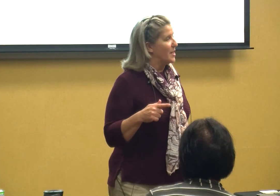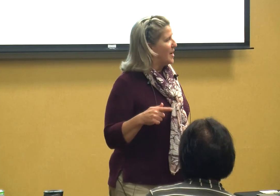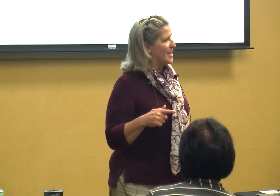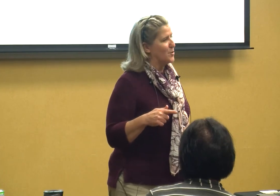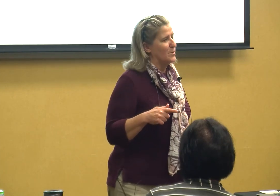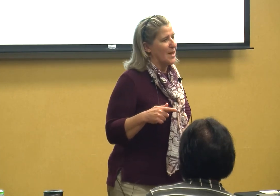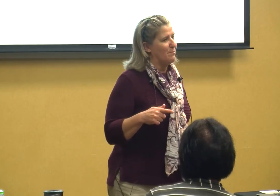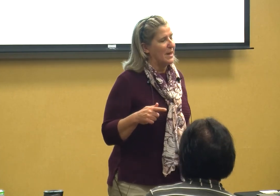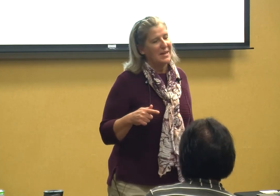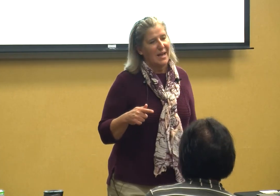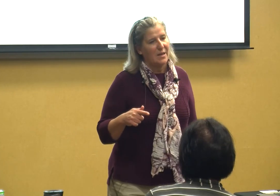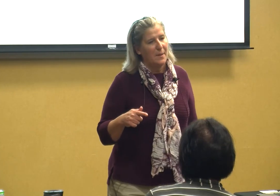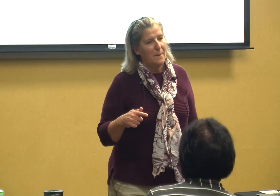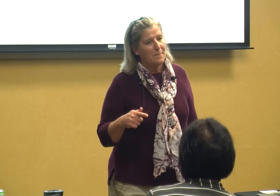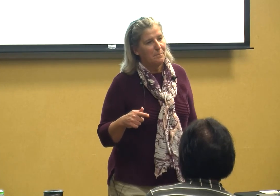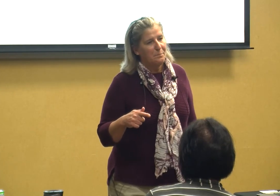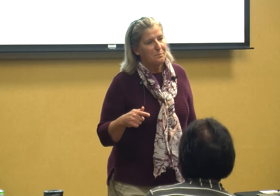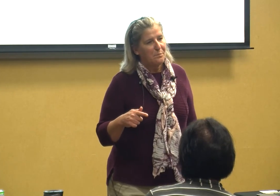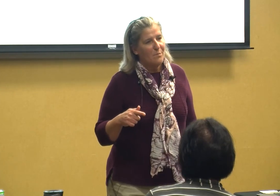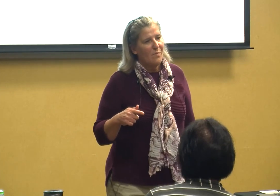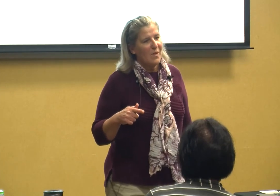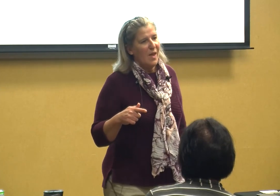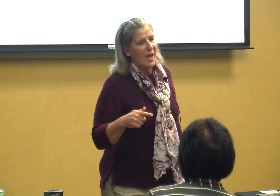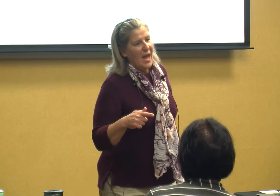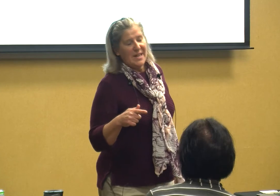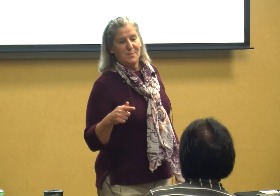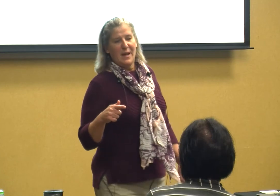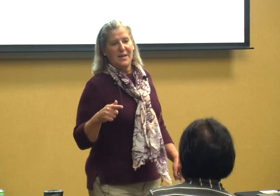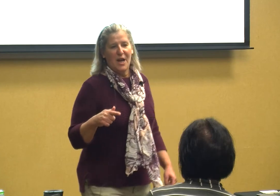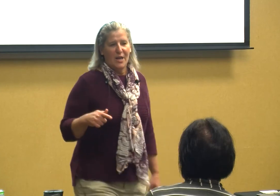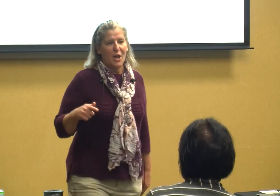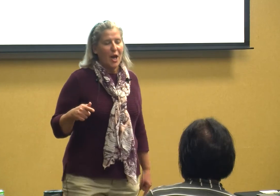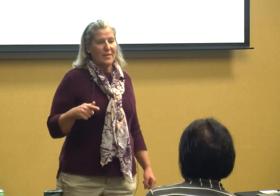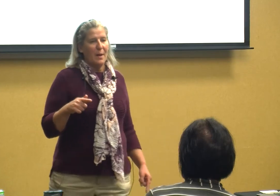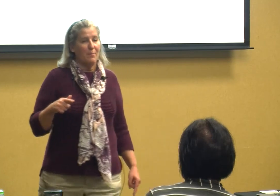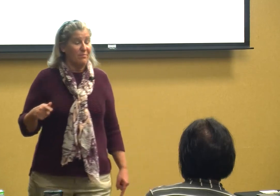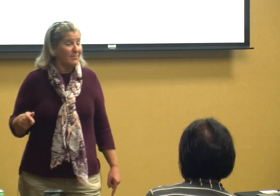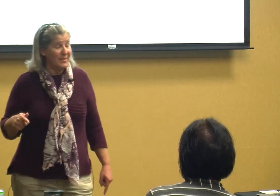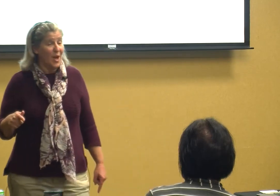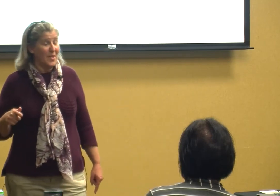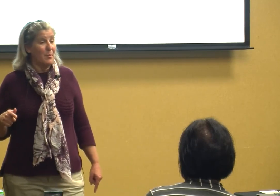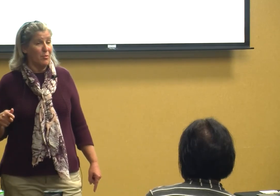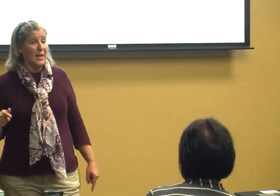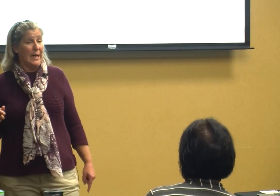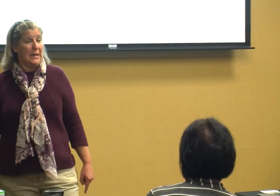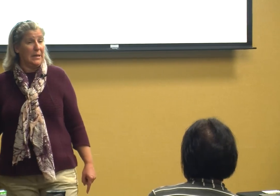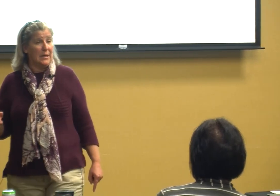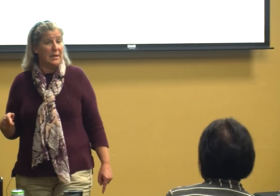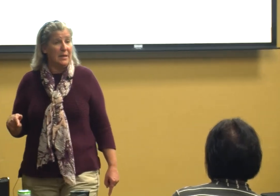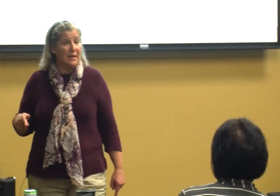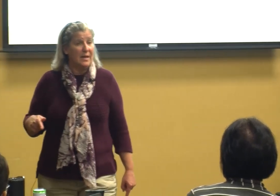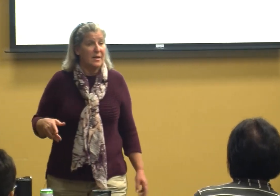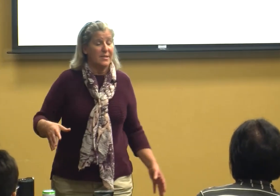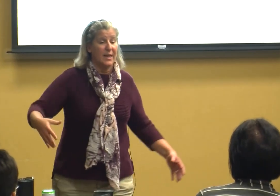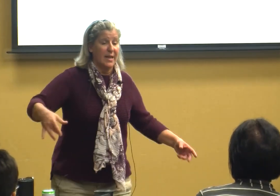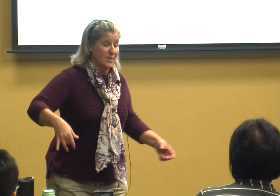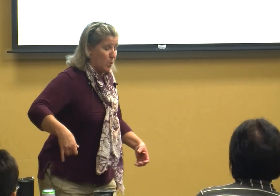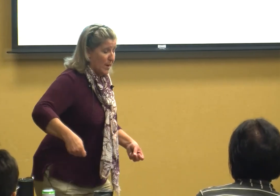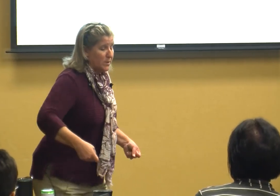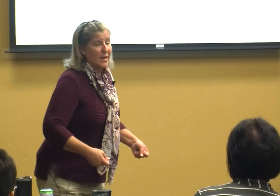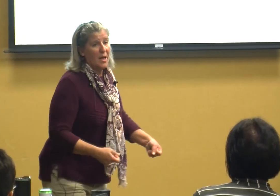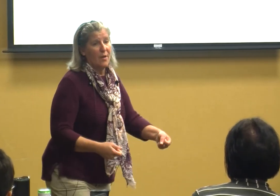the classrooms I've been in it's been not that not that pretty because the kids wheeled in off